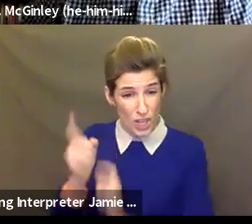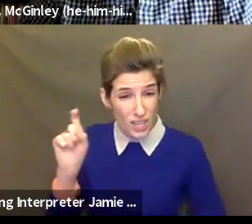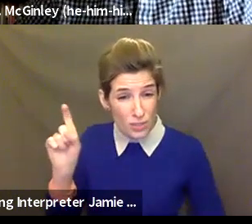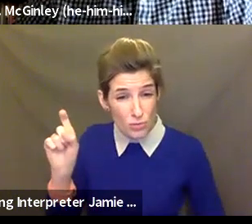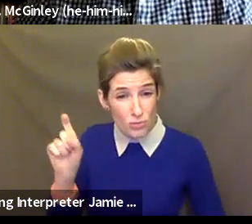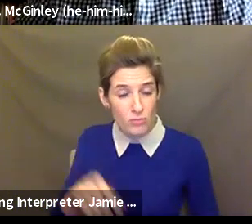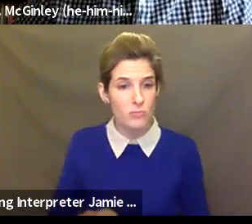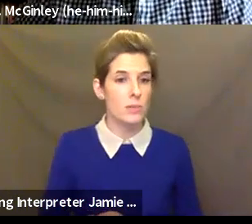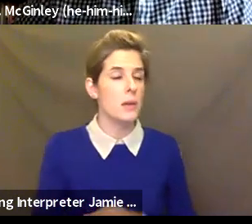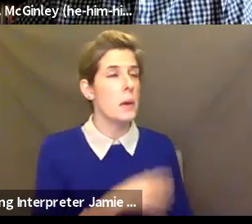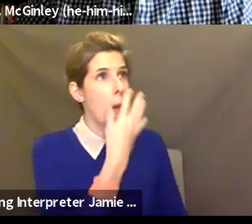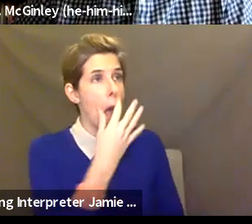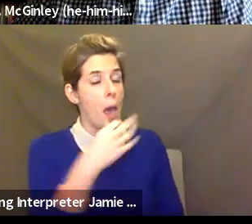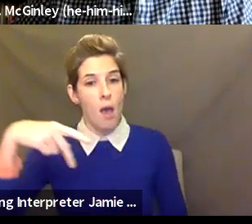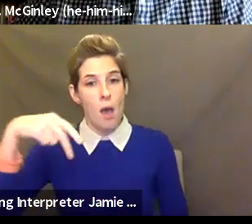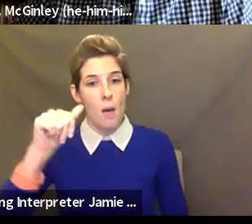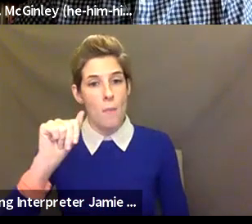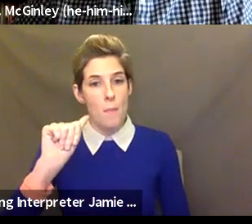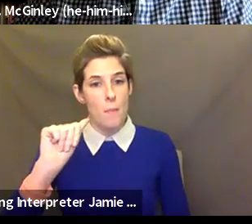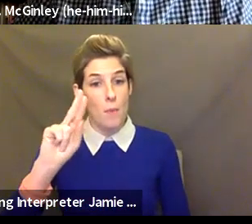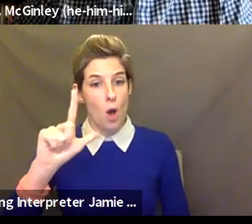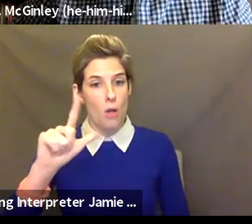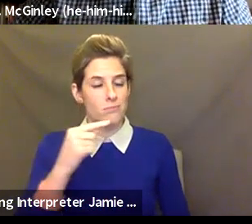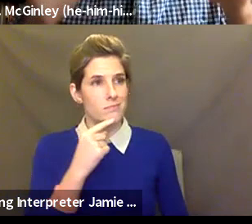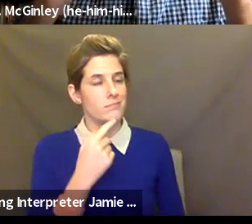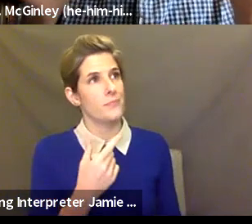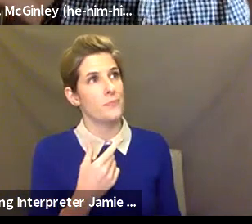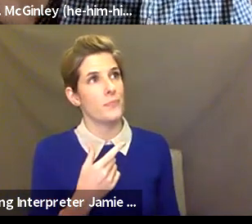Paul Brewster McGinley: I think, if the goals were significantly